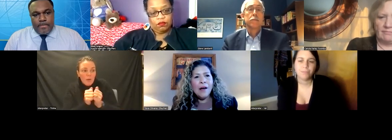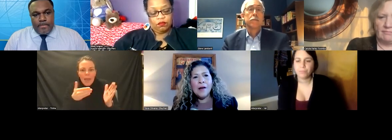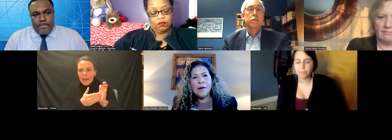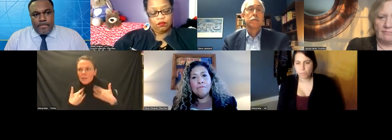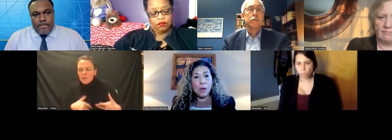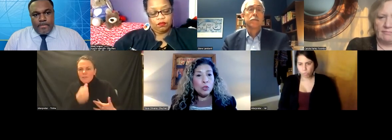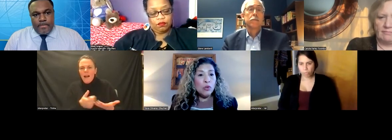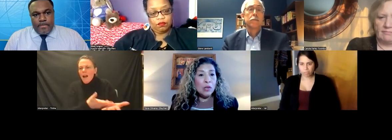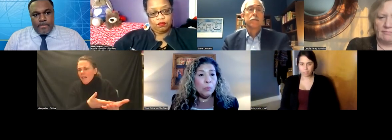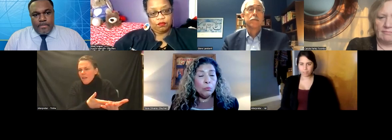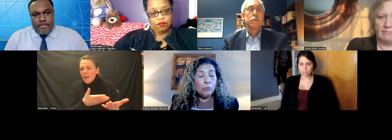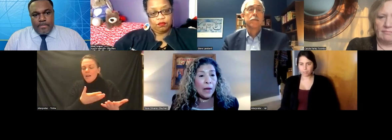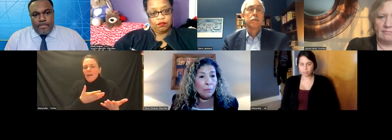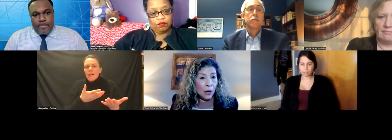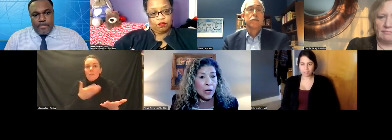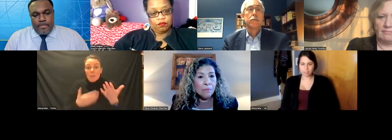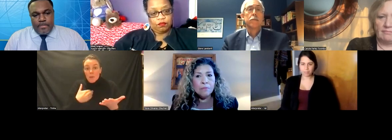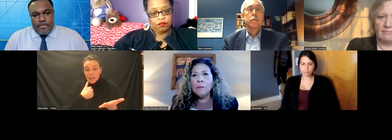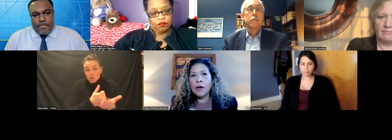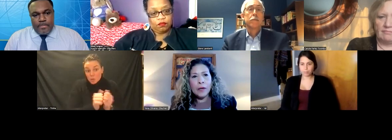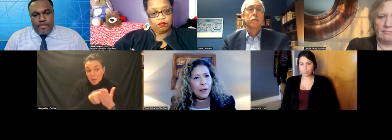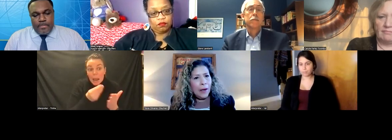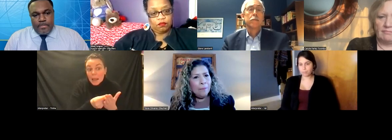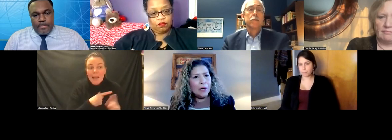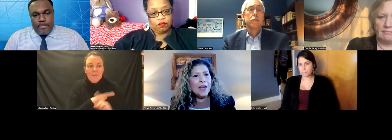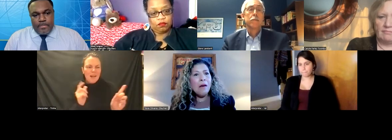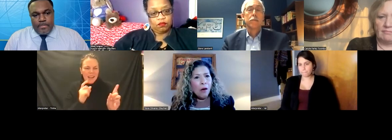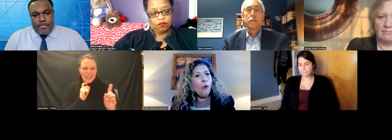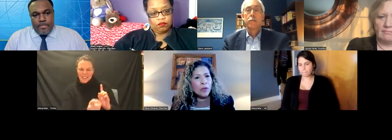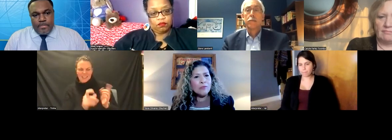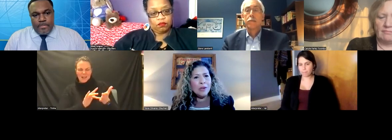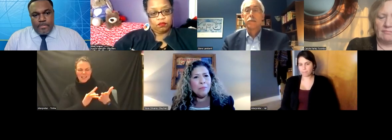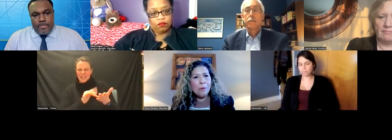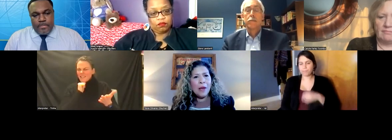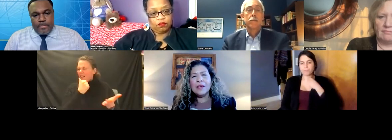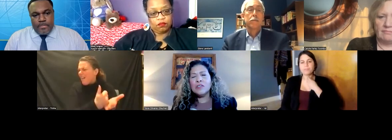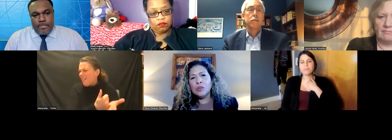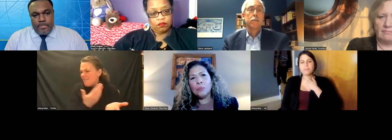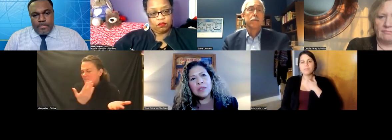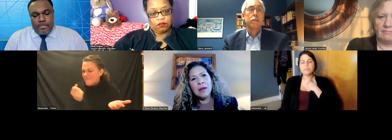um maybe treatable by money but if but not always treatable by an antidepressant